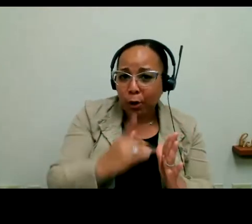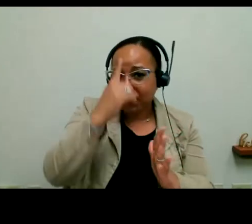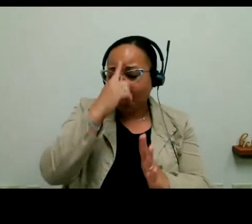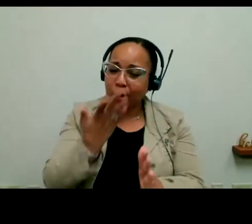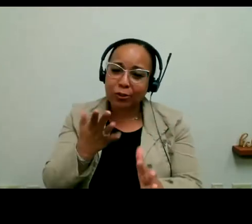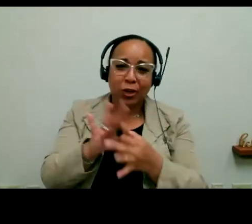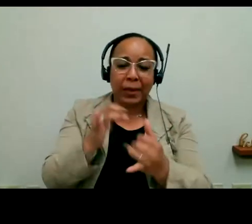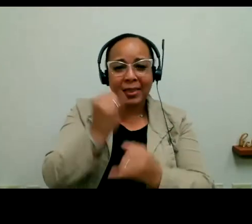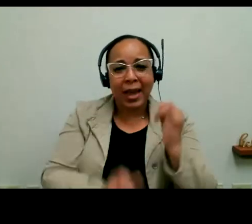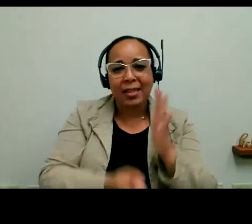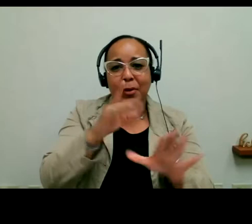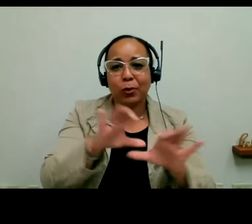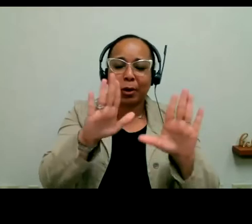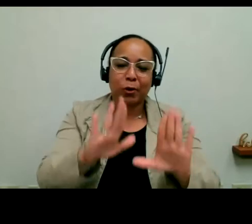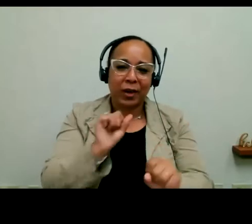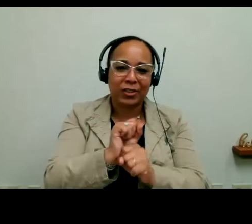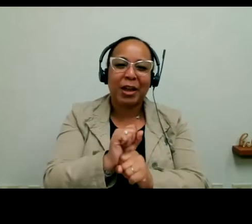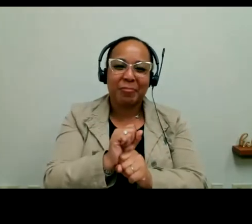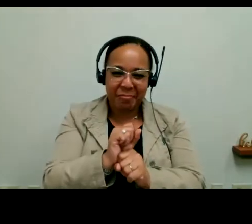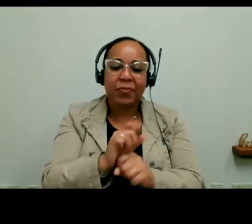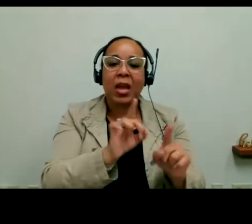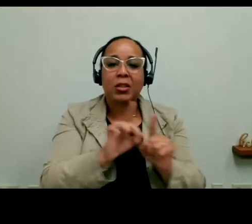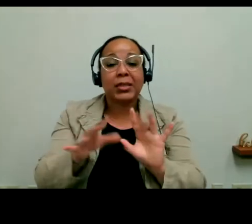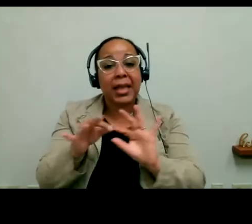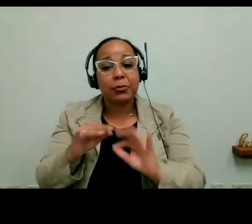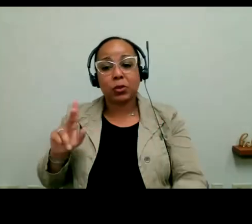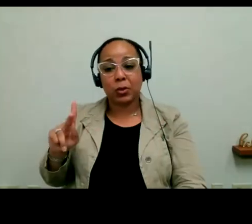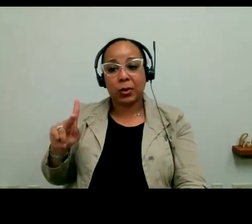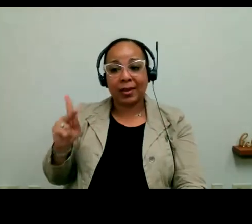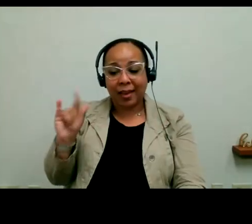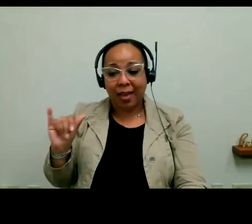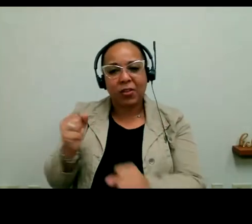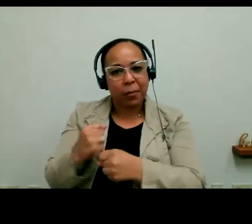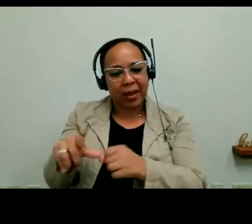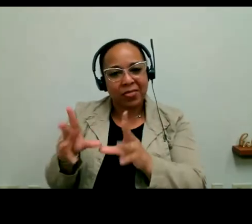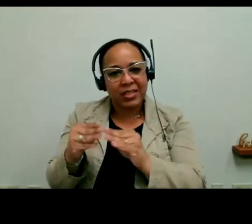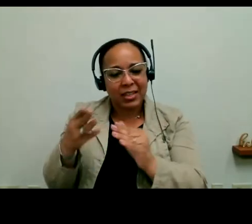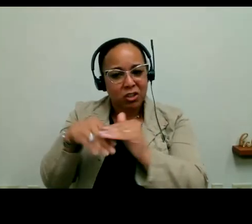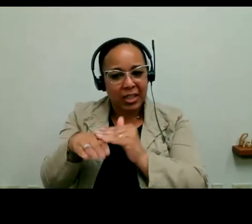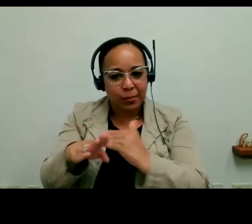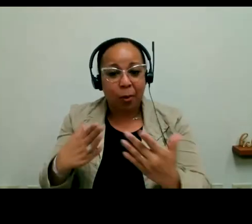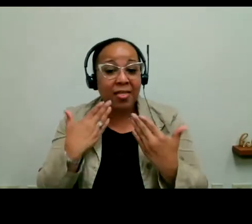in at the last minute, as well as our captioner, Cathy, for making this session accessible. Thanks everybody for yoo interest.